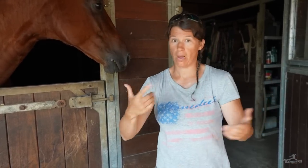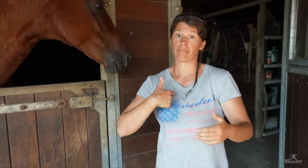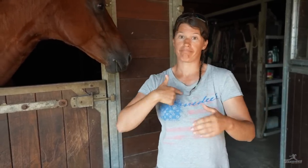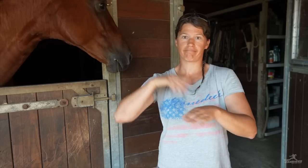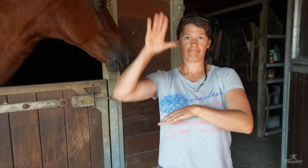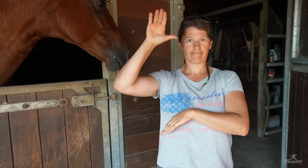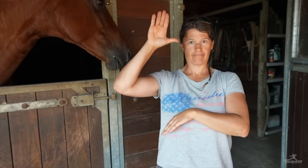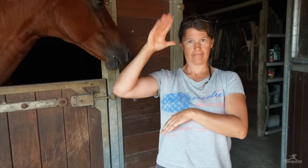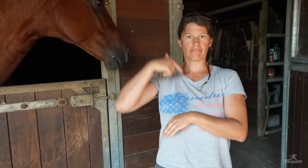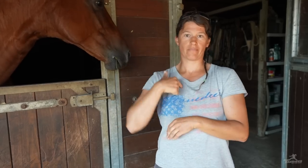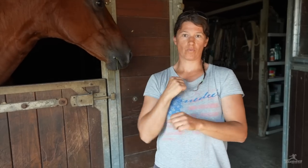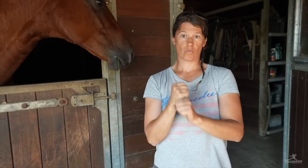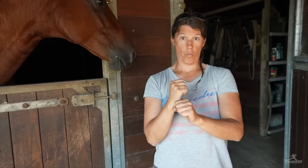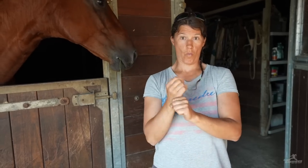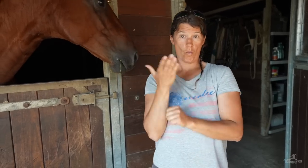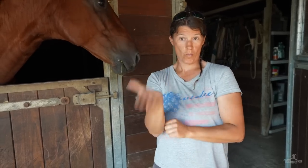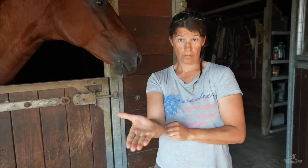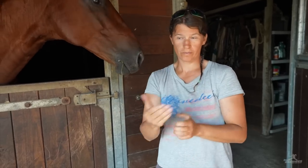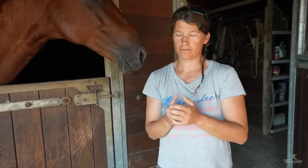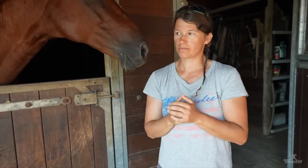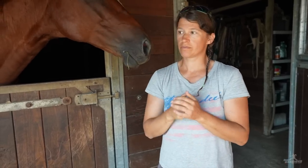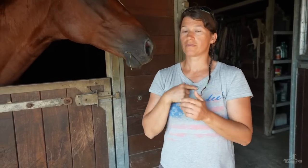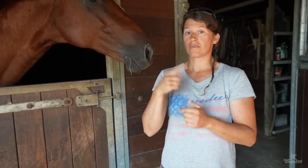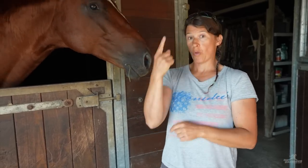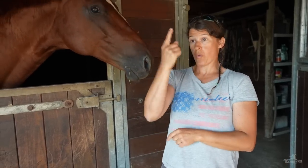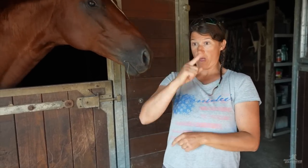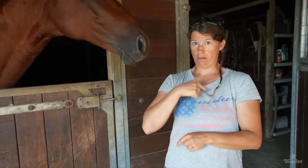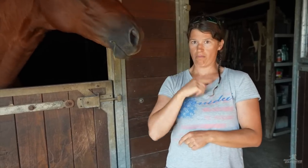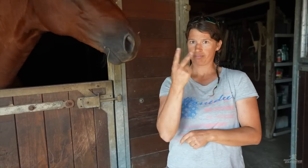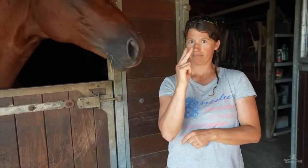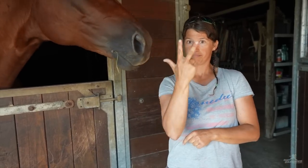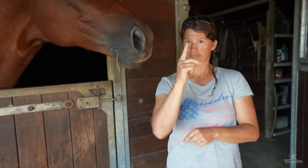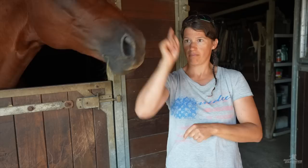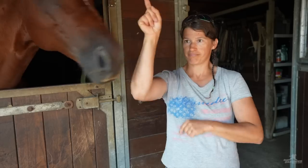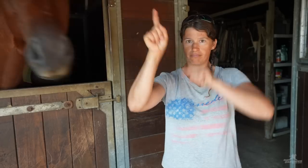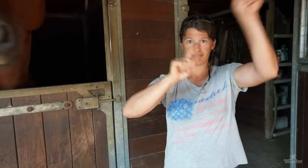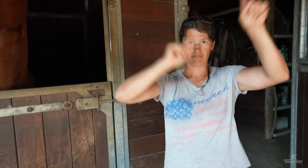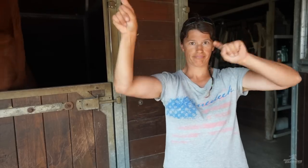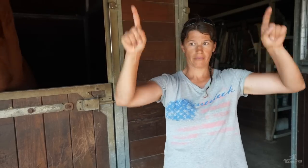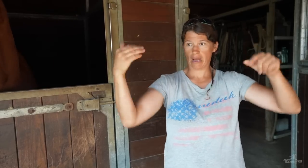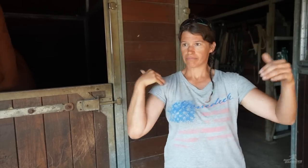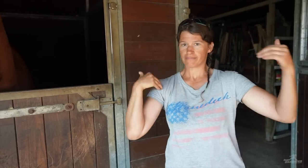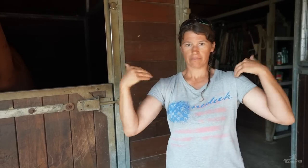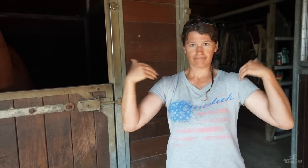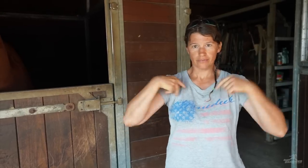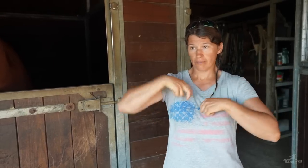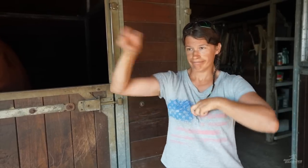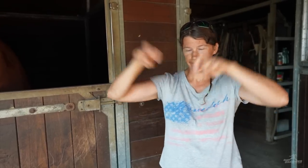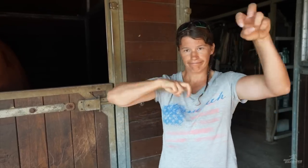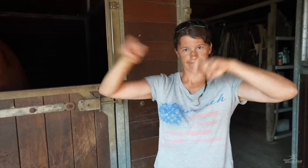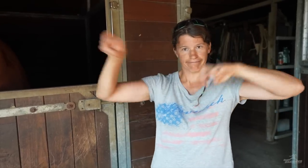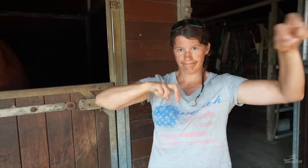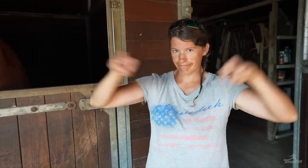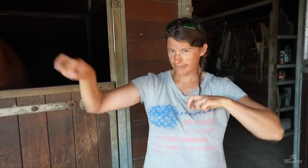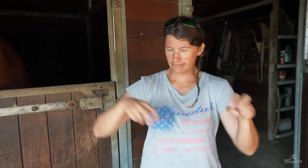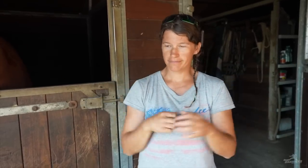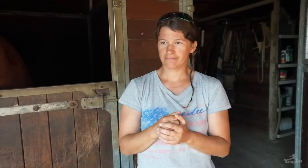That would be me. I’m often heading to other locations for this,